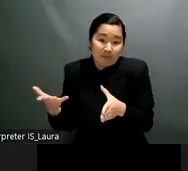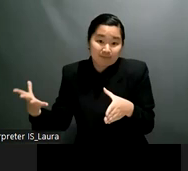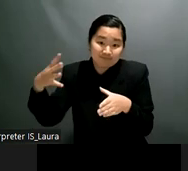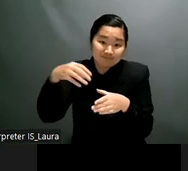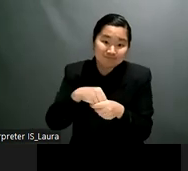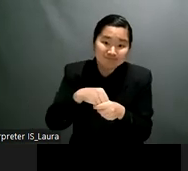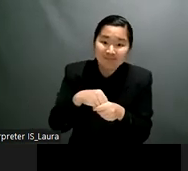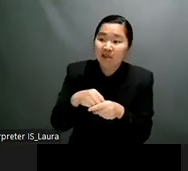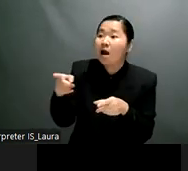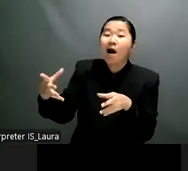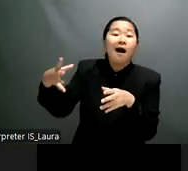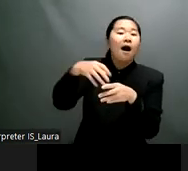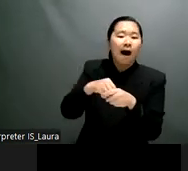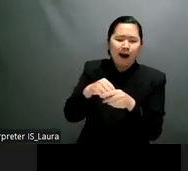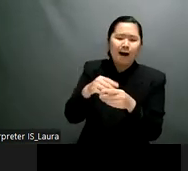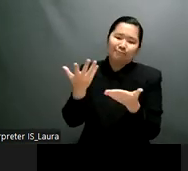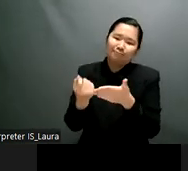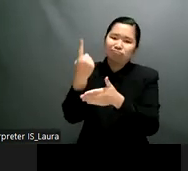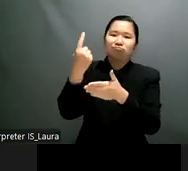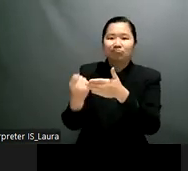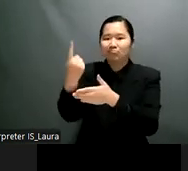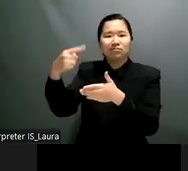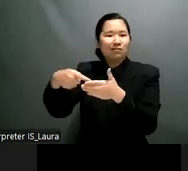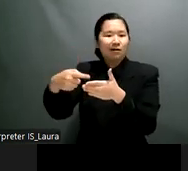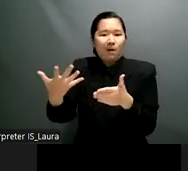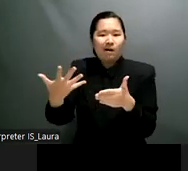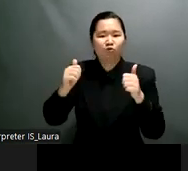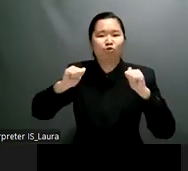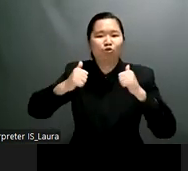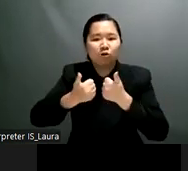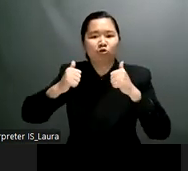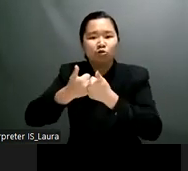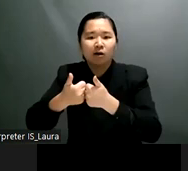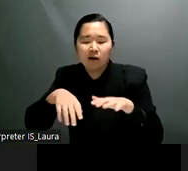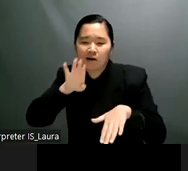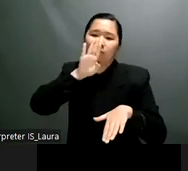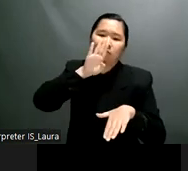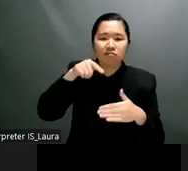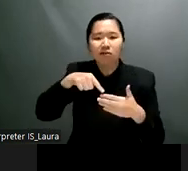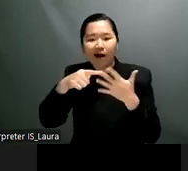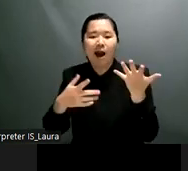it's not enough to just remind the leaders of the governments